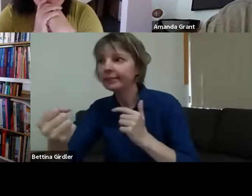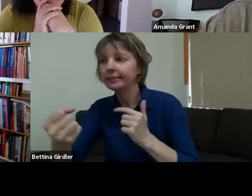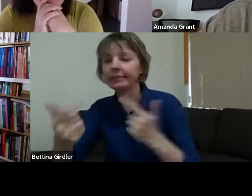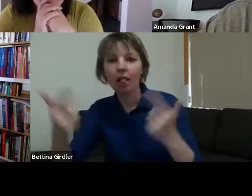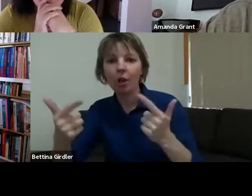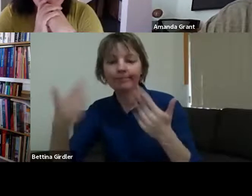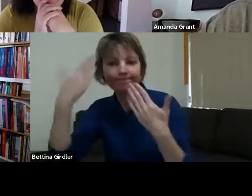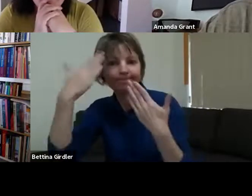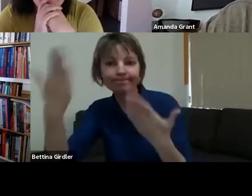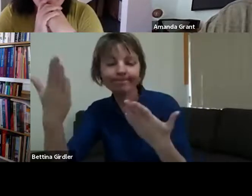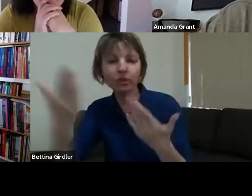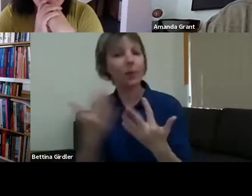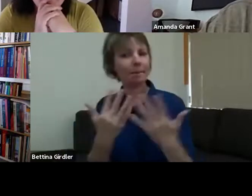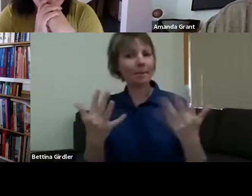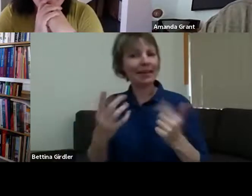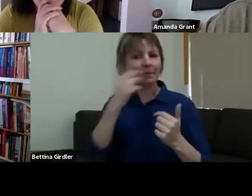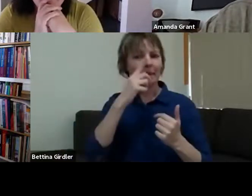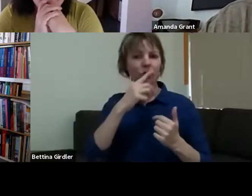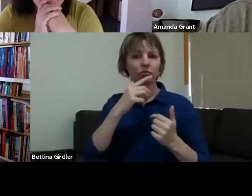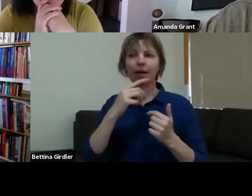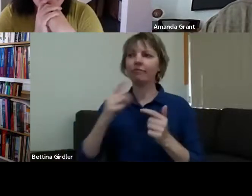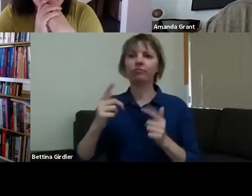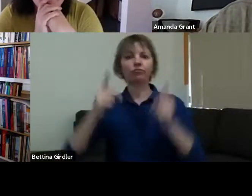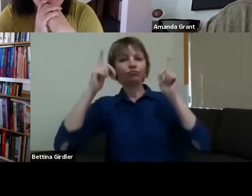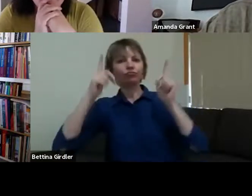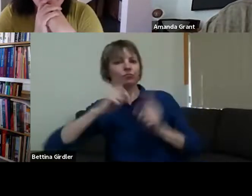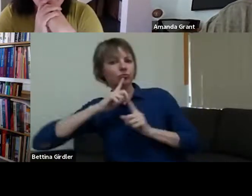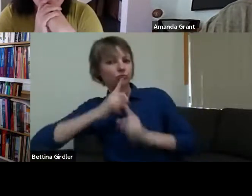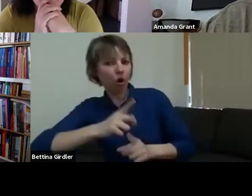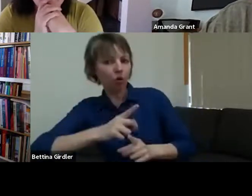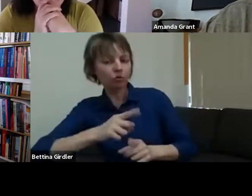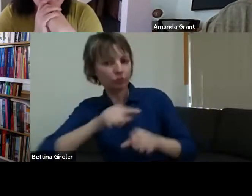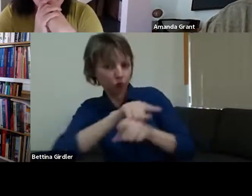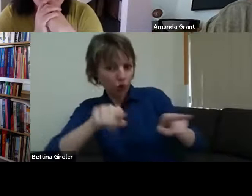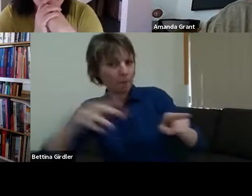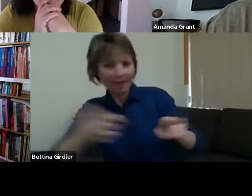authorities thought the fire was going to come to their place and so